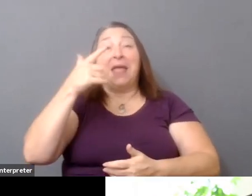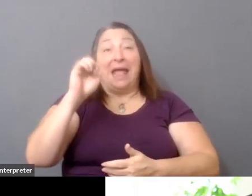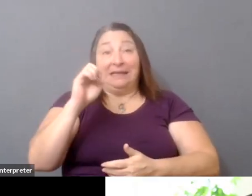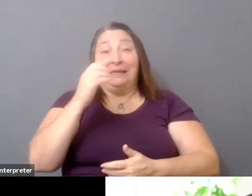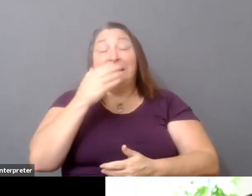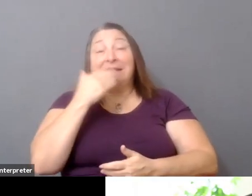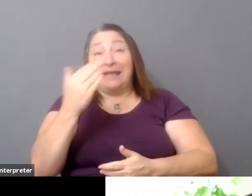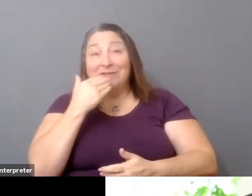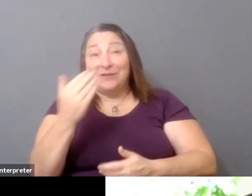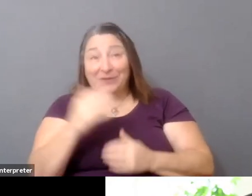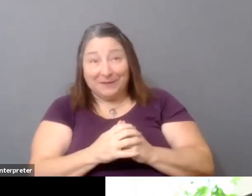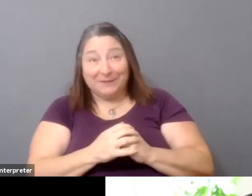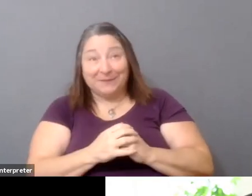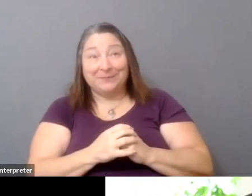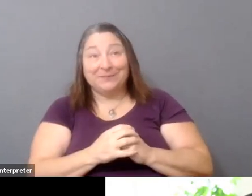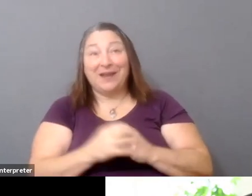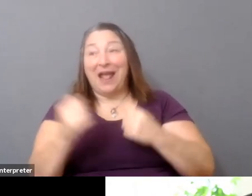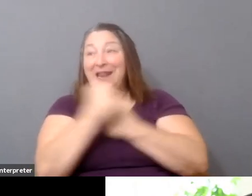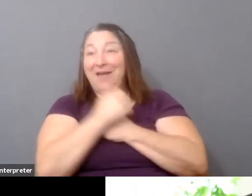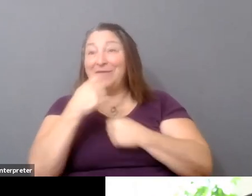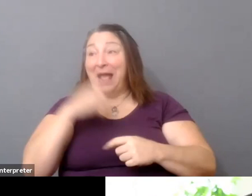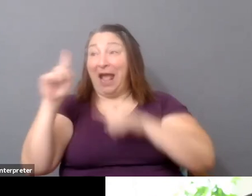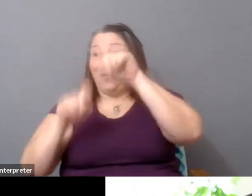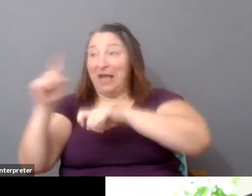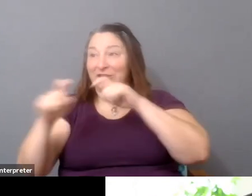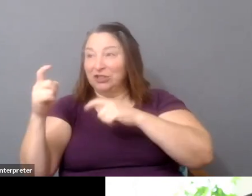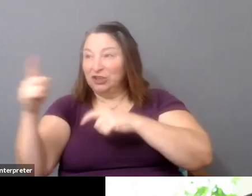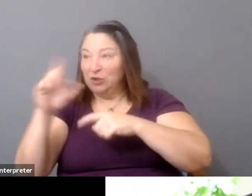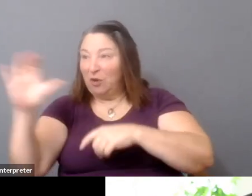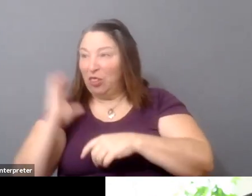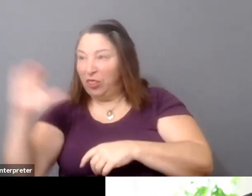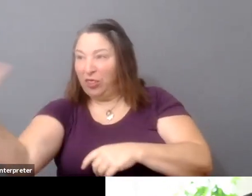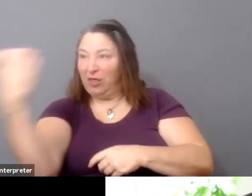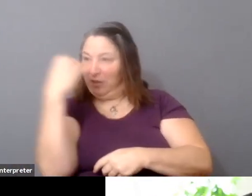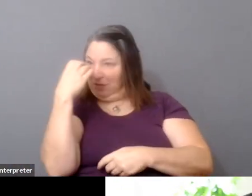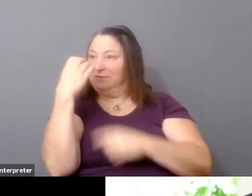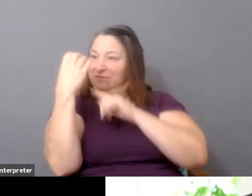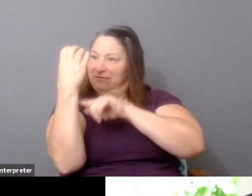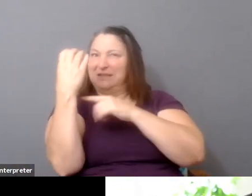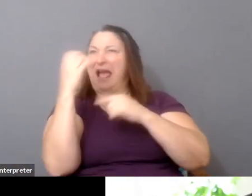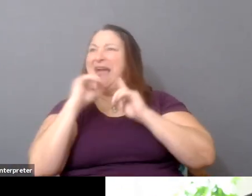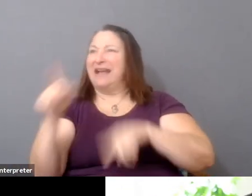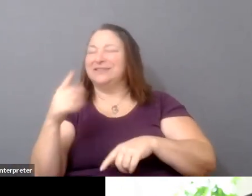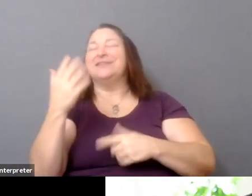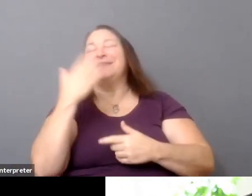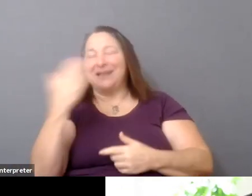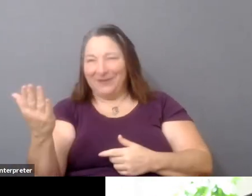I love that you turned my questions back on to me, so thank you for doing that. And two, I wanted to say--